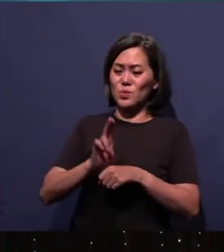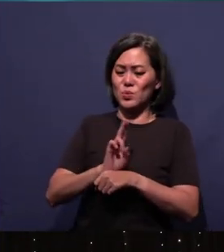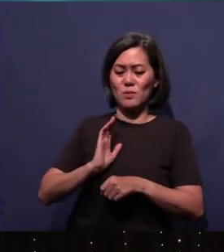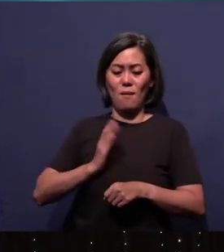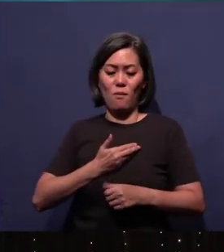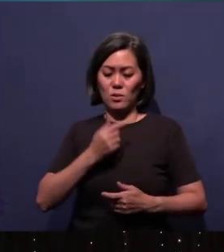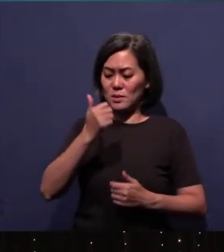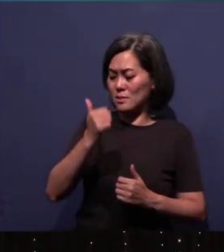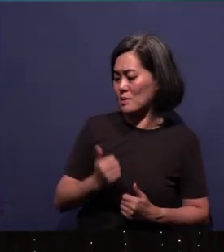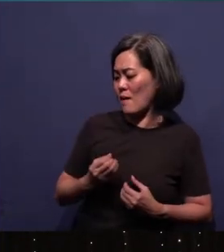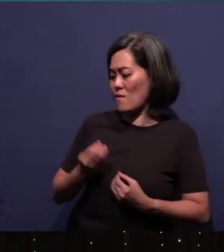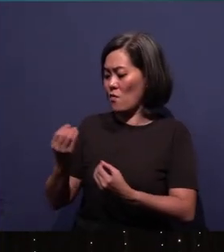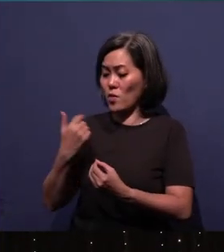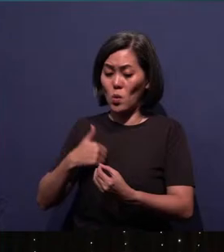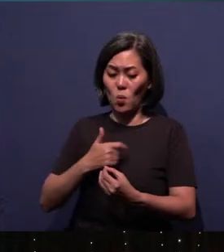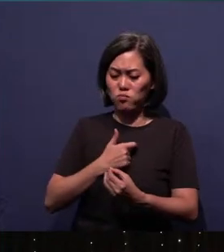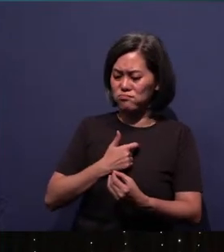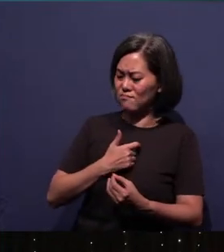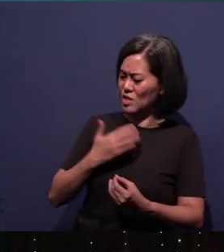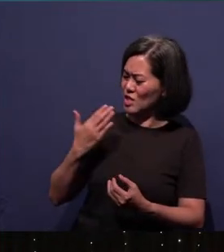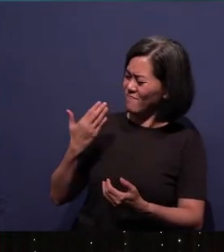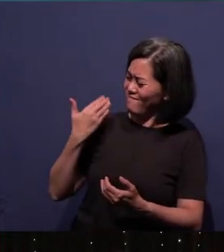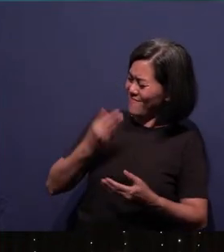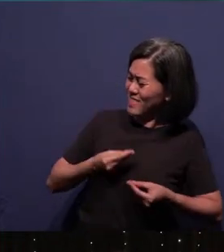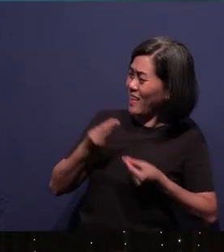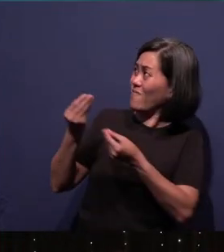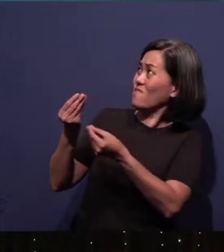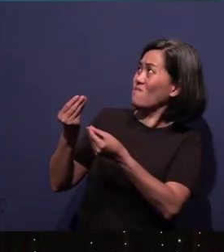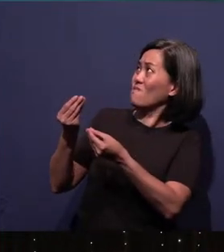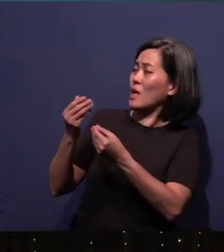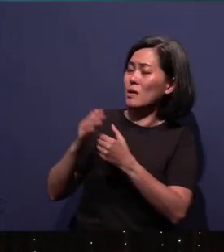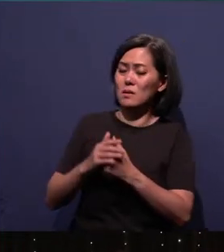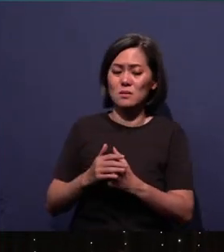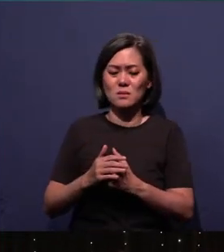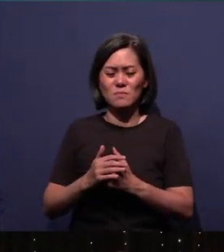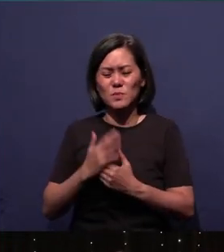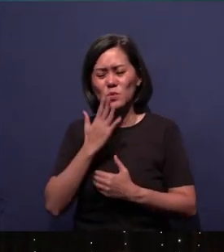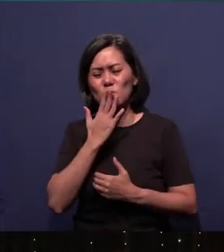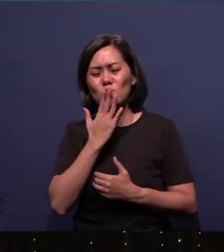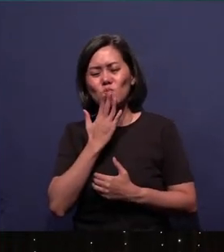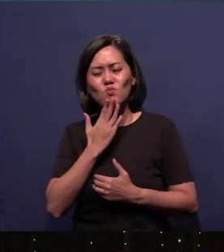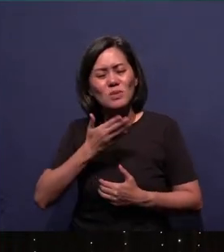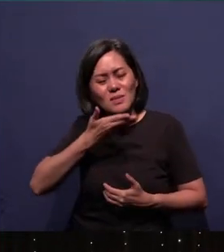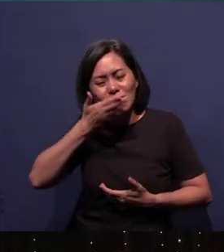offerings of which we have just given to You. May it be a sweet aroma and offering to You.